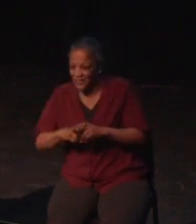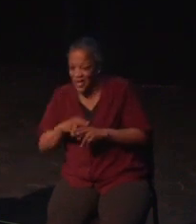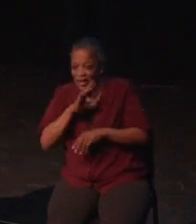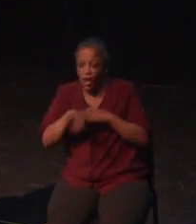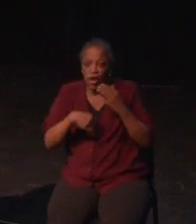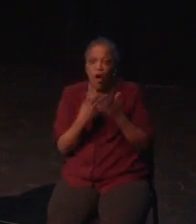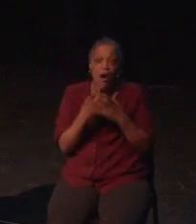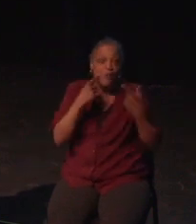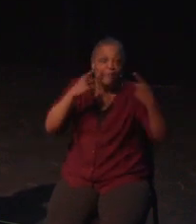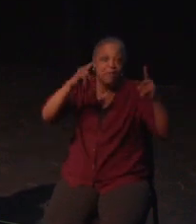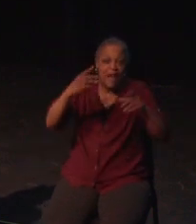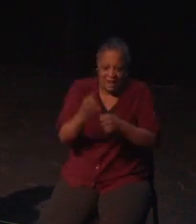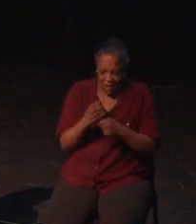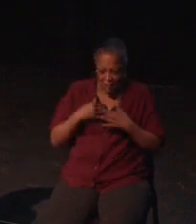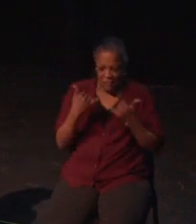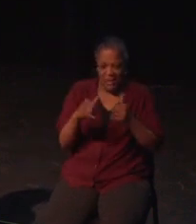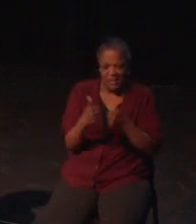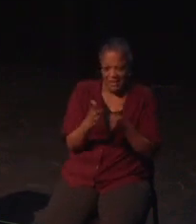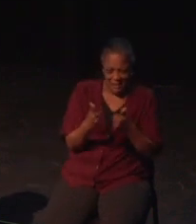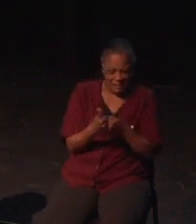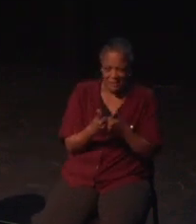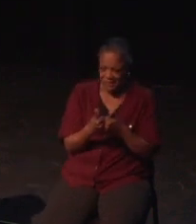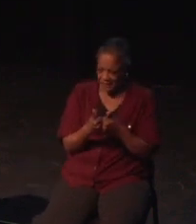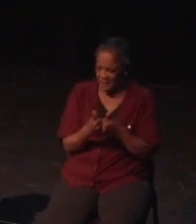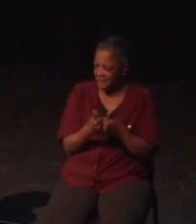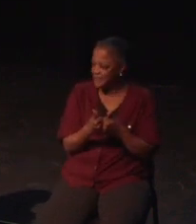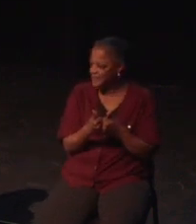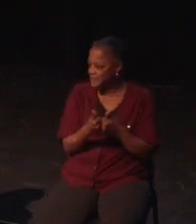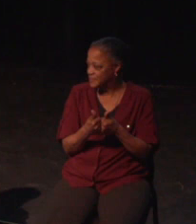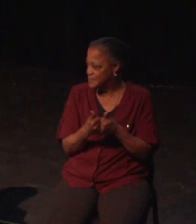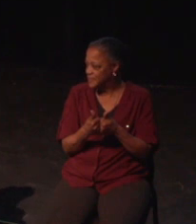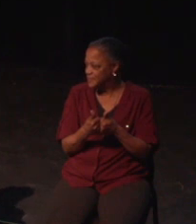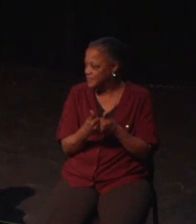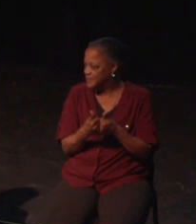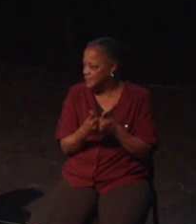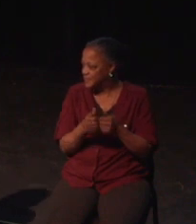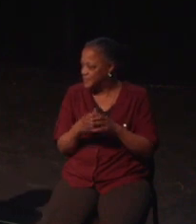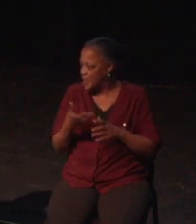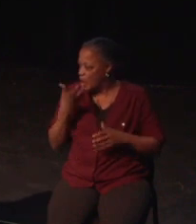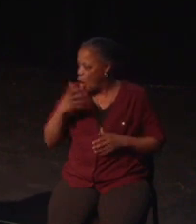As for kind of sensitivity, you wouldn't think a console version of what is essentially a walking Sam